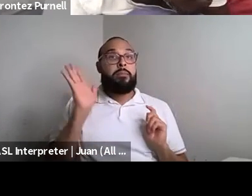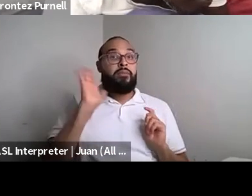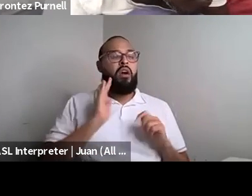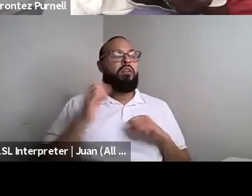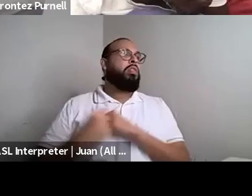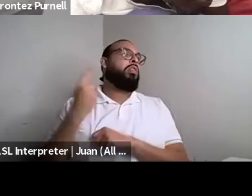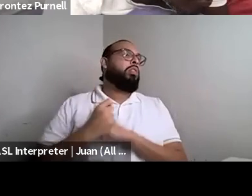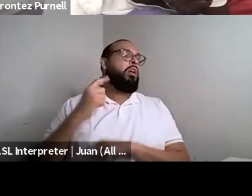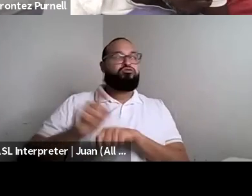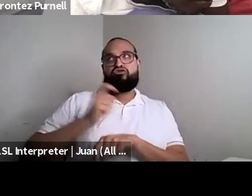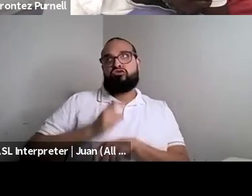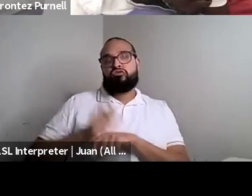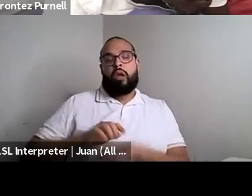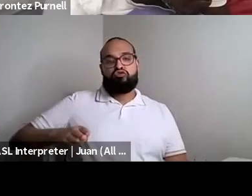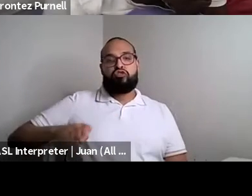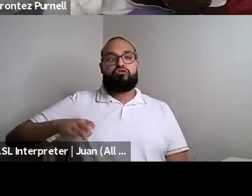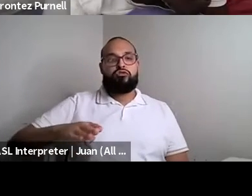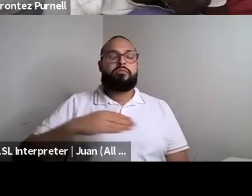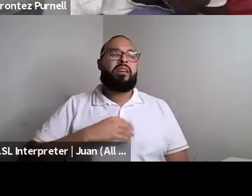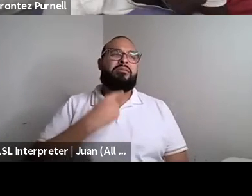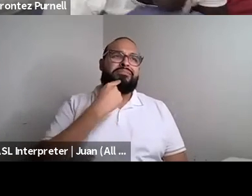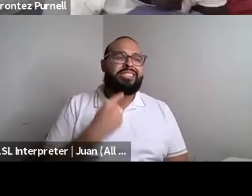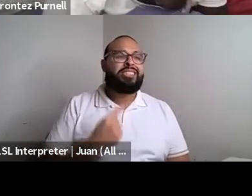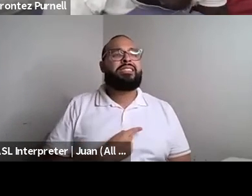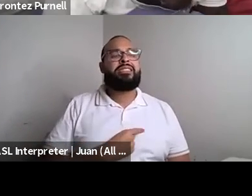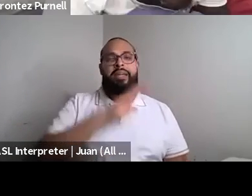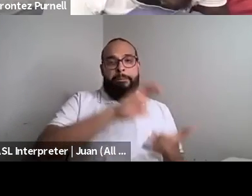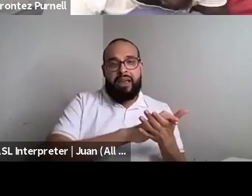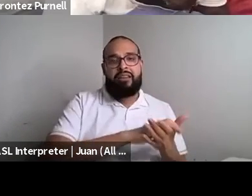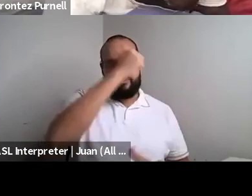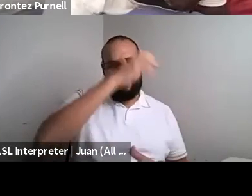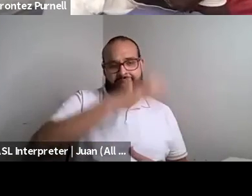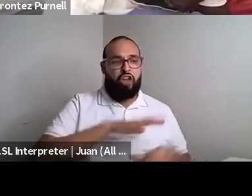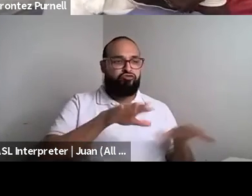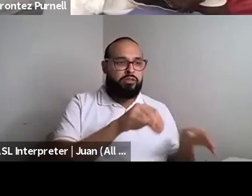Nahshon Anderson: I miss massage and married. Man, I miss massage and single men I missed the the